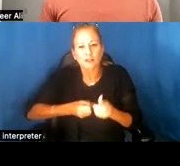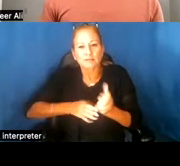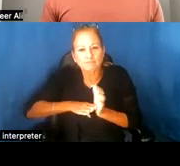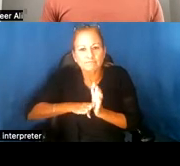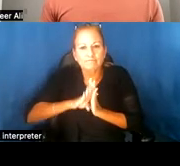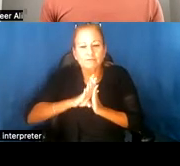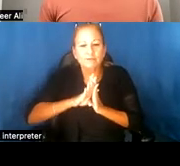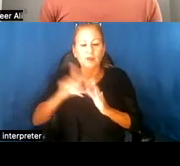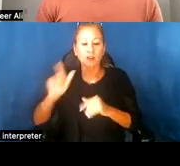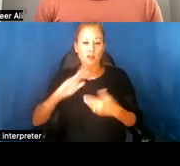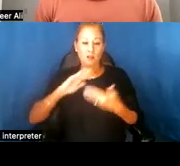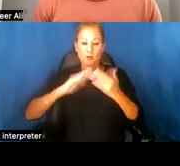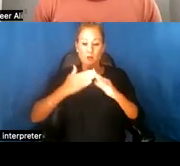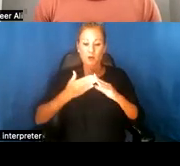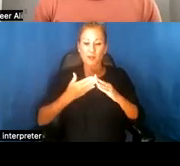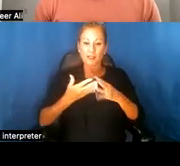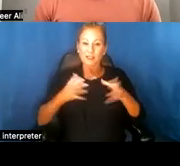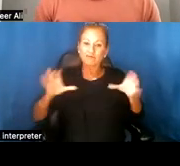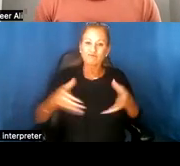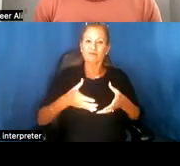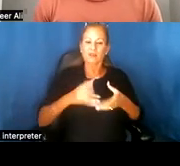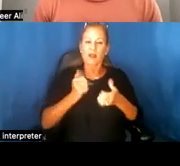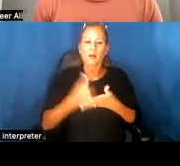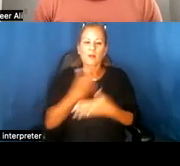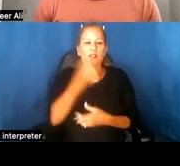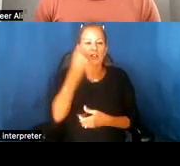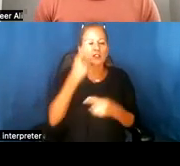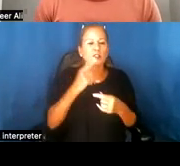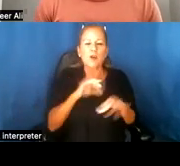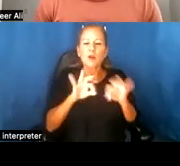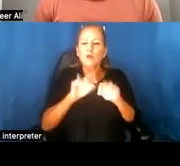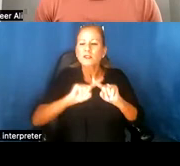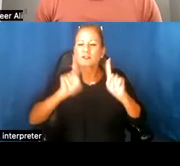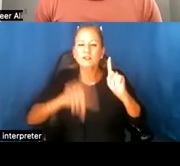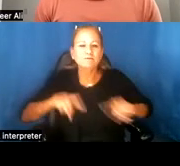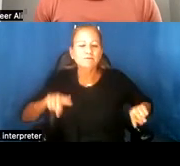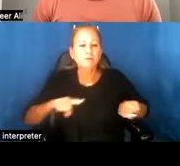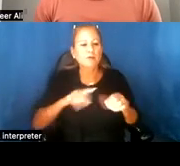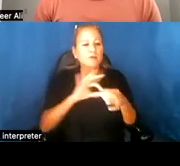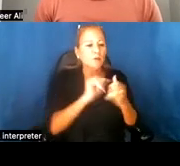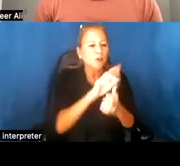community engagements held helped us understand important dynamics around race, gender, ethnicity,